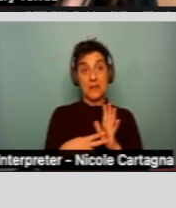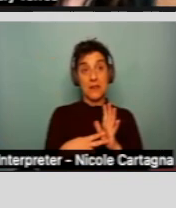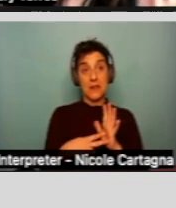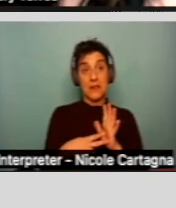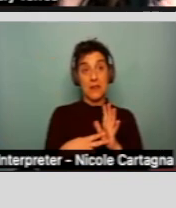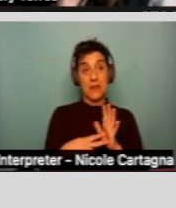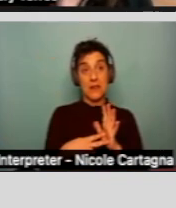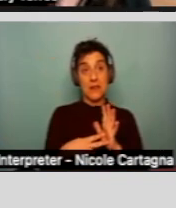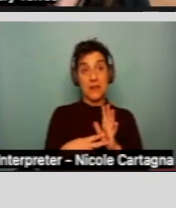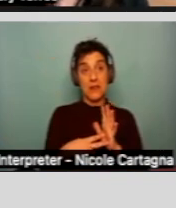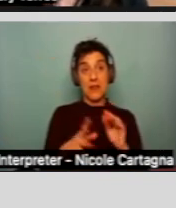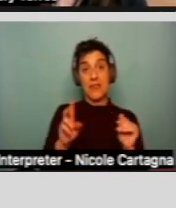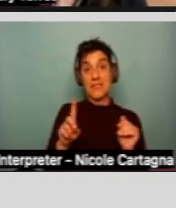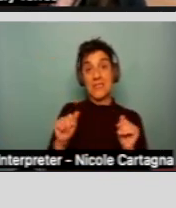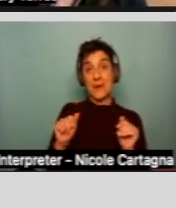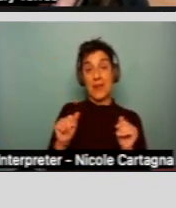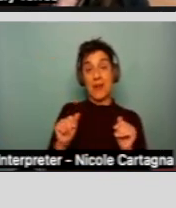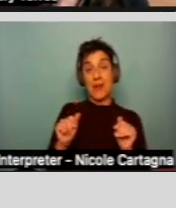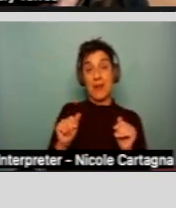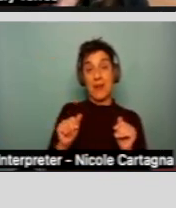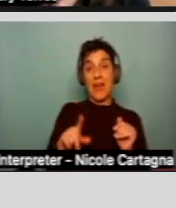must have originated before the age of 18.